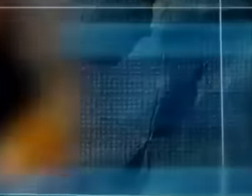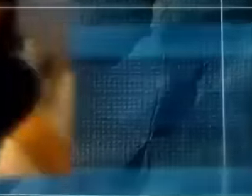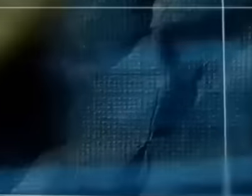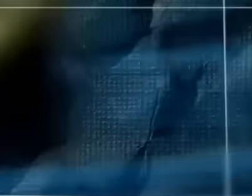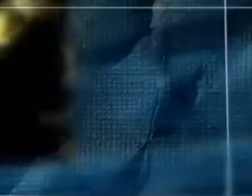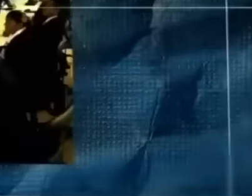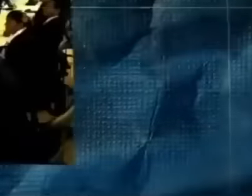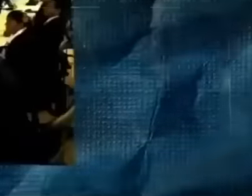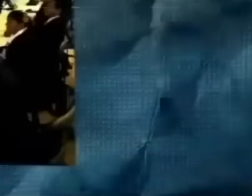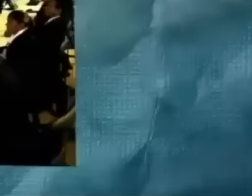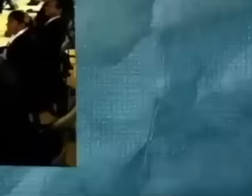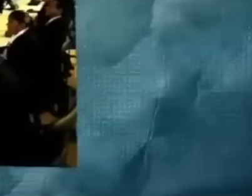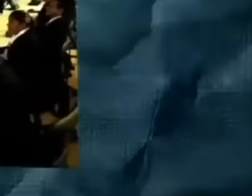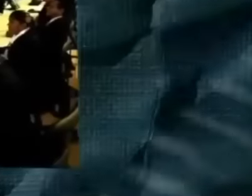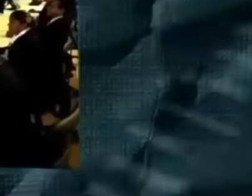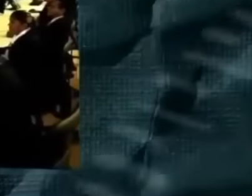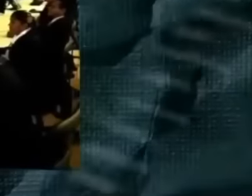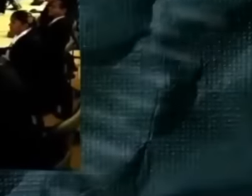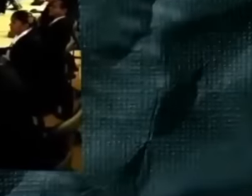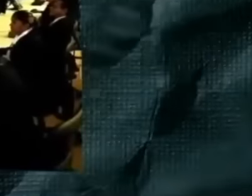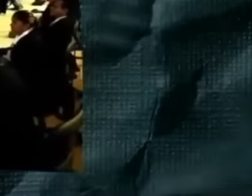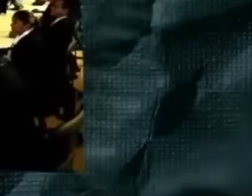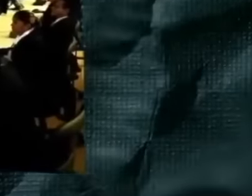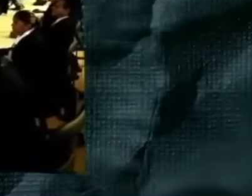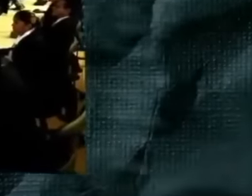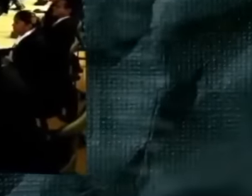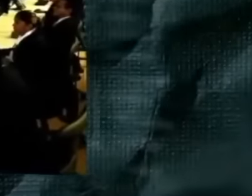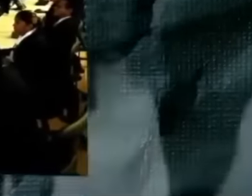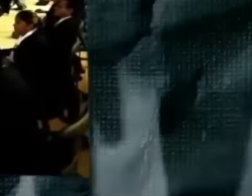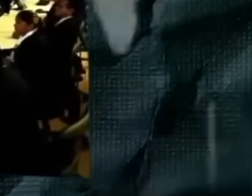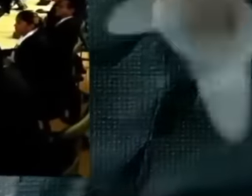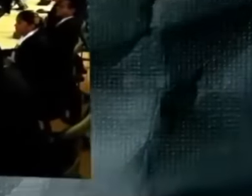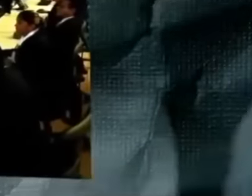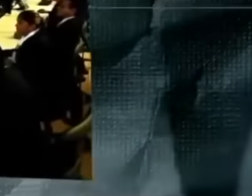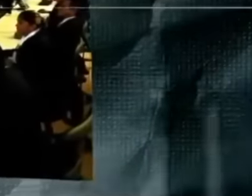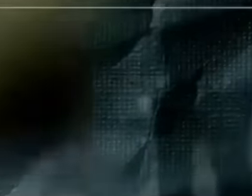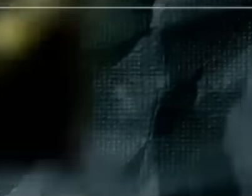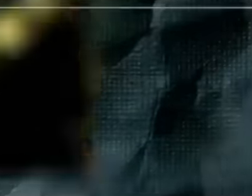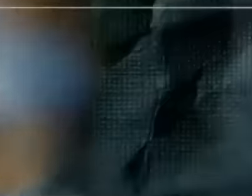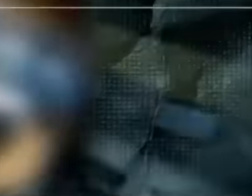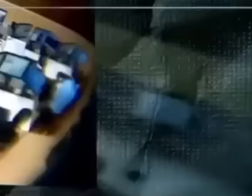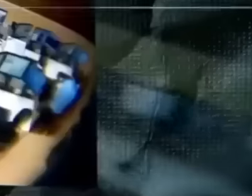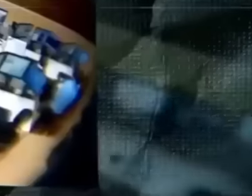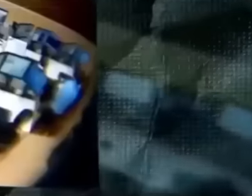strategic facilities, it has a operations room in the style of the North American